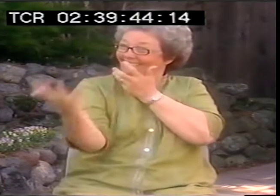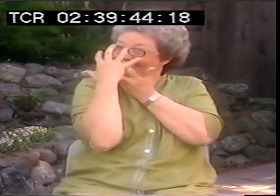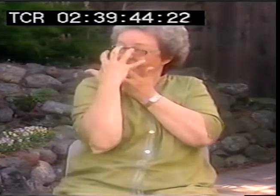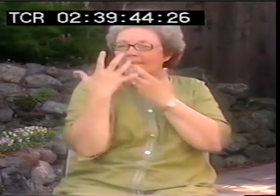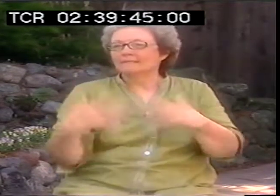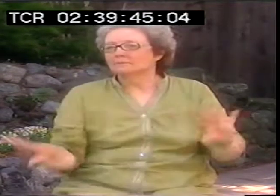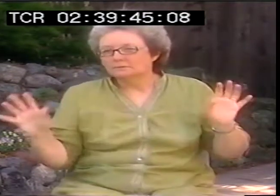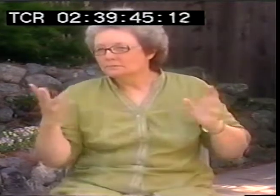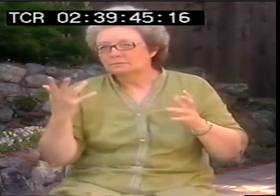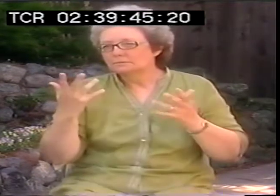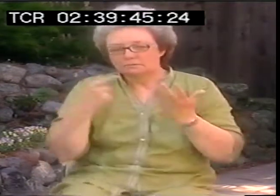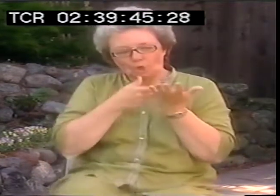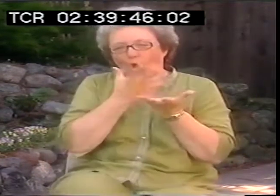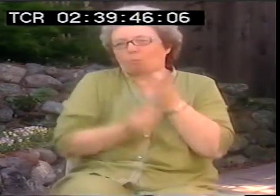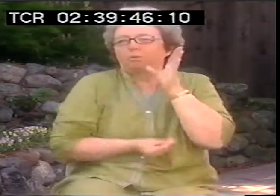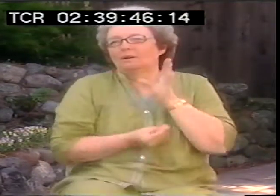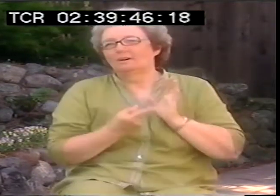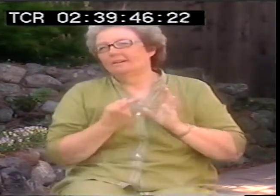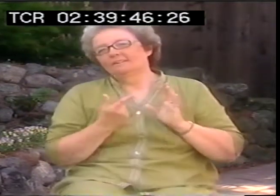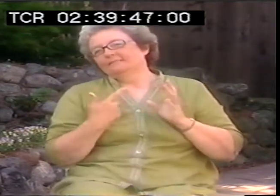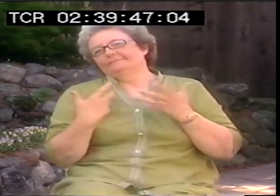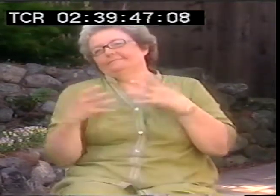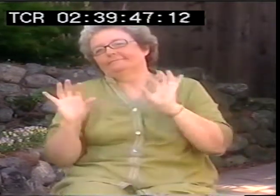have a translation overlaid it, because that I think things get lost.